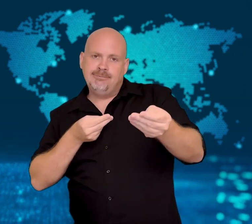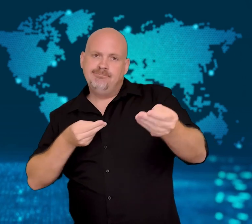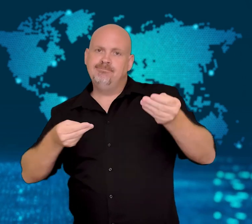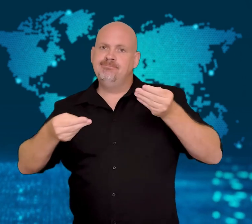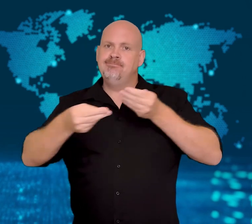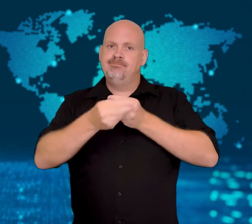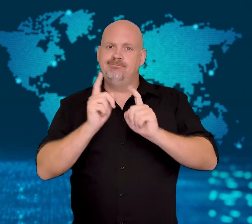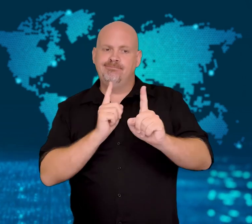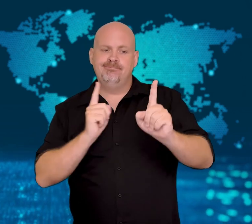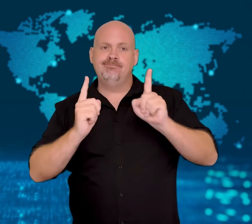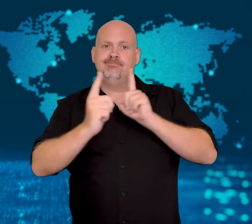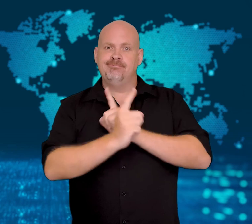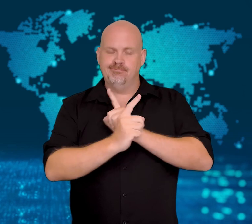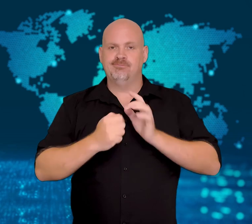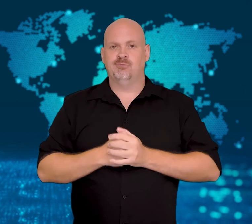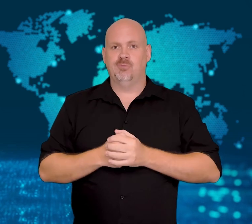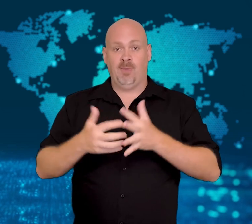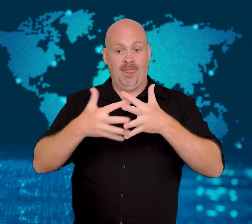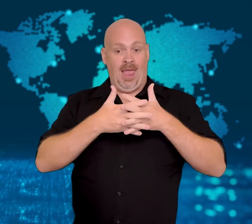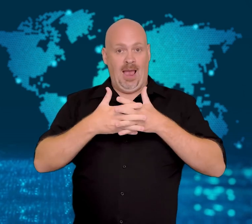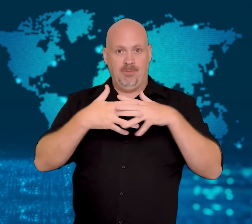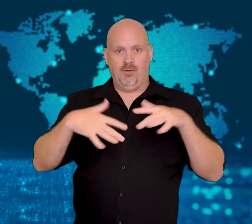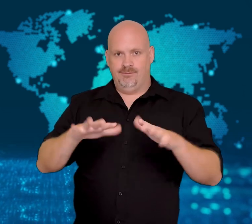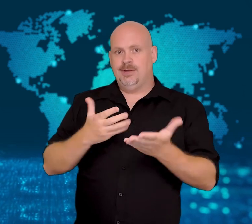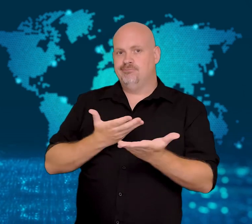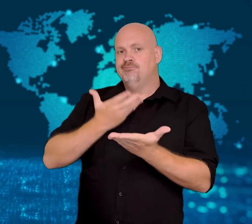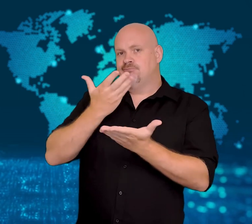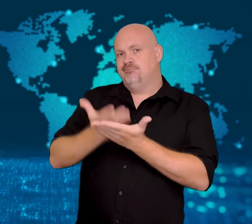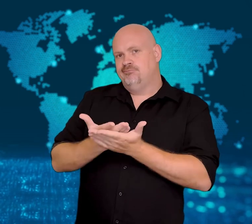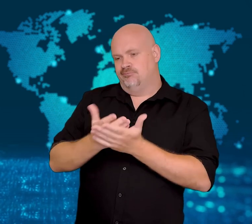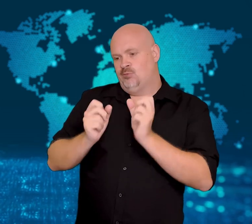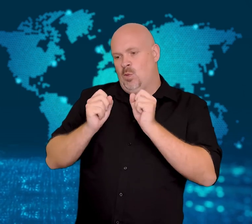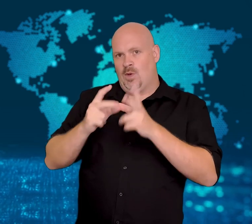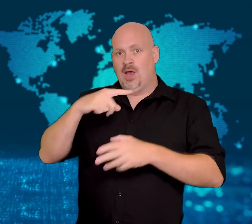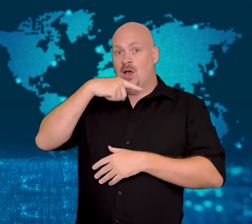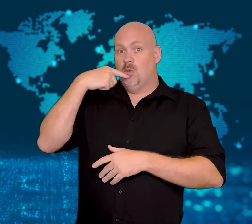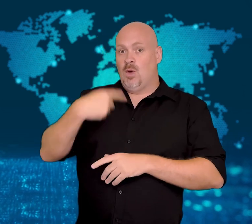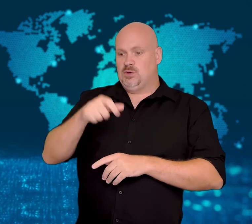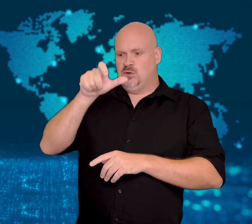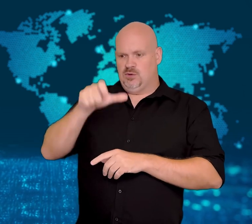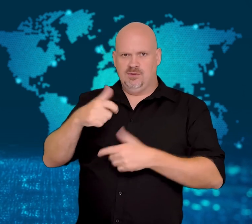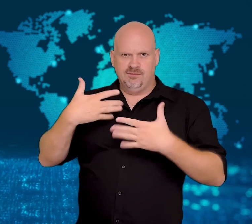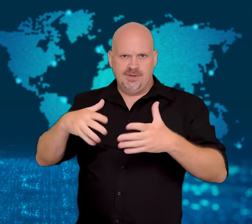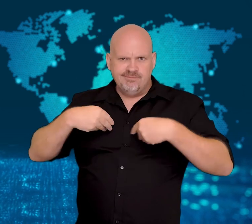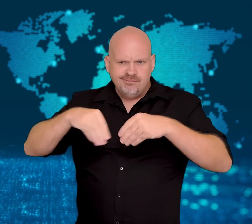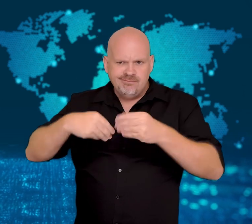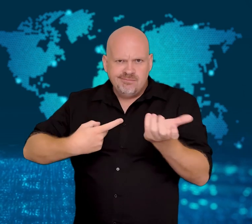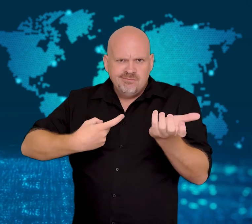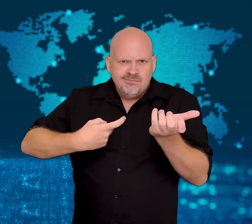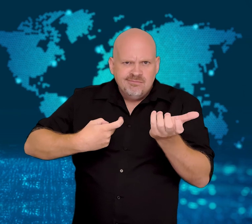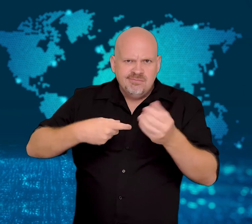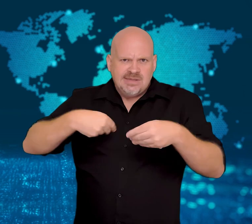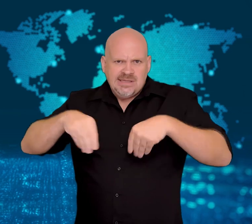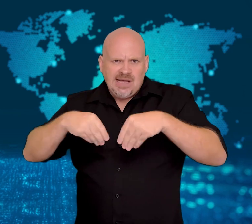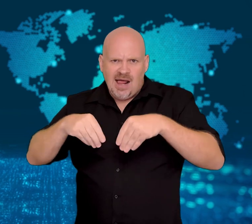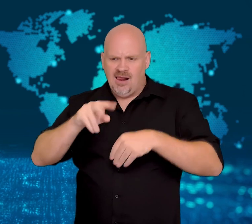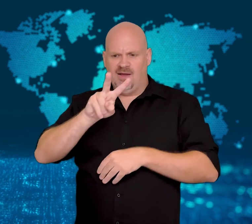The United States has proposed to allow a convicted Russian arms trafficker,